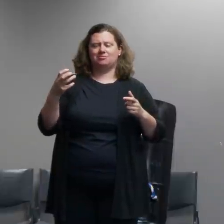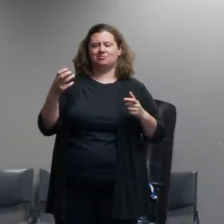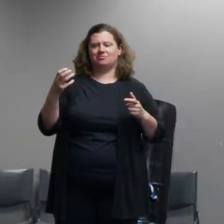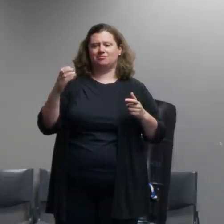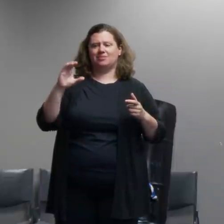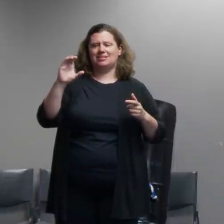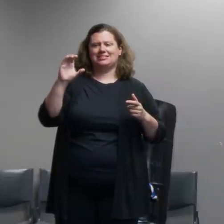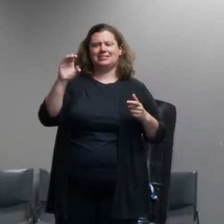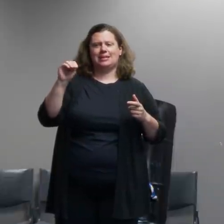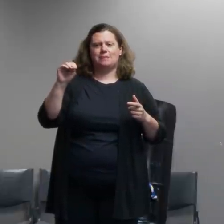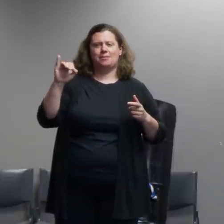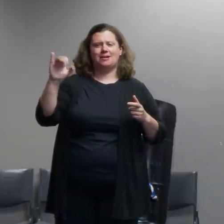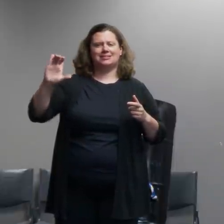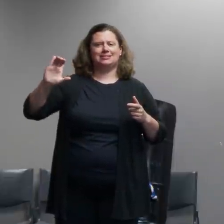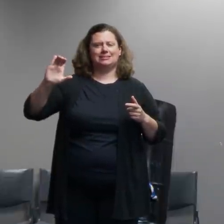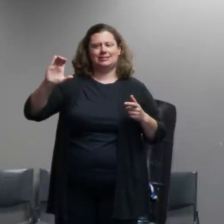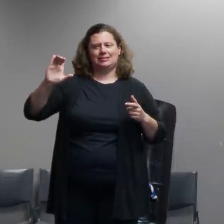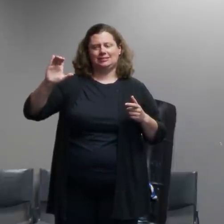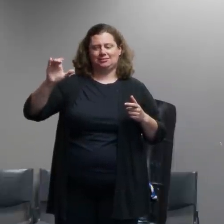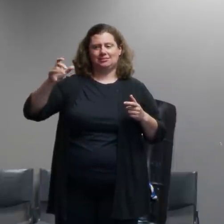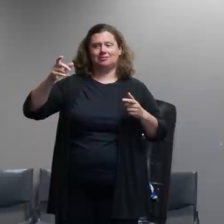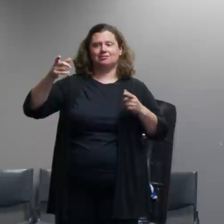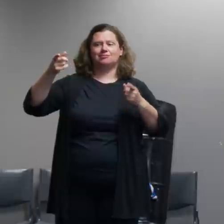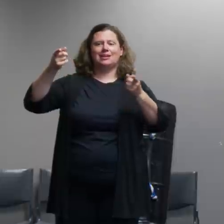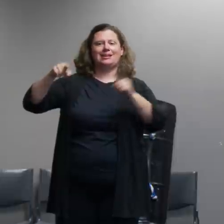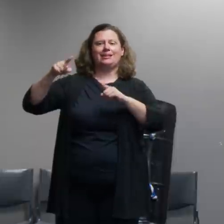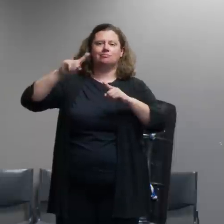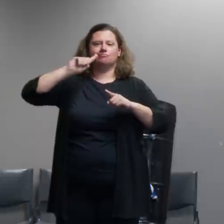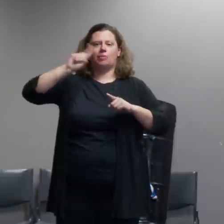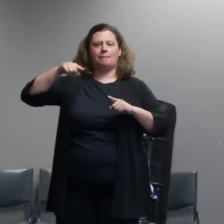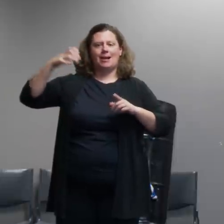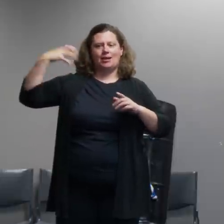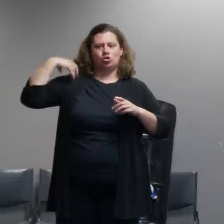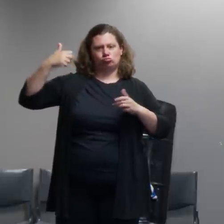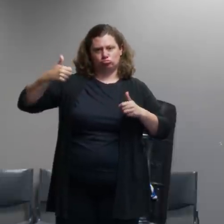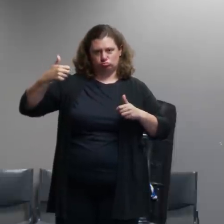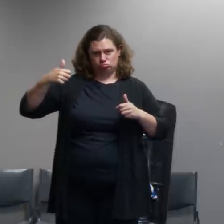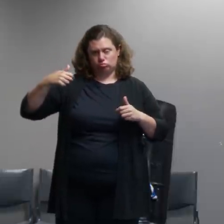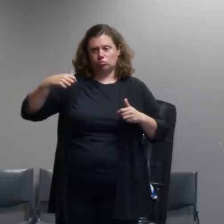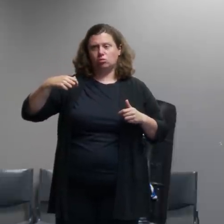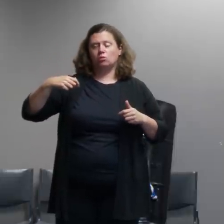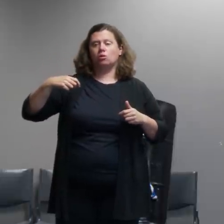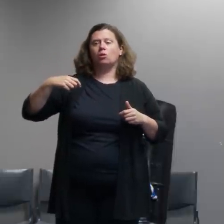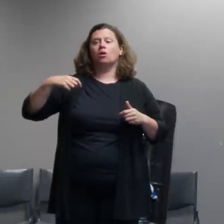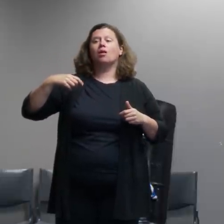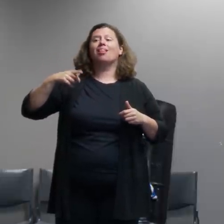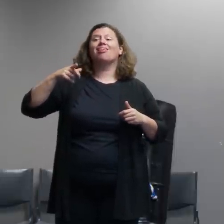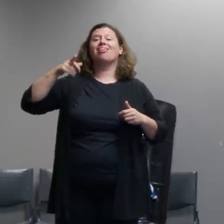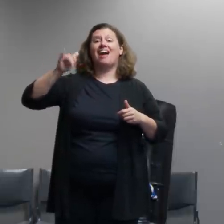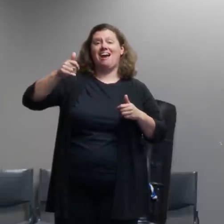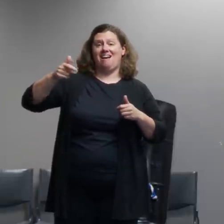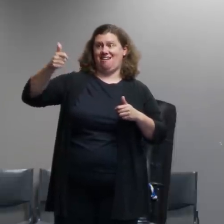these are generally captains or commanders in the organization with a lot of experience